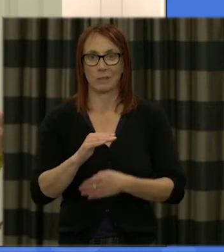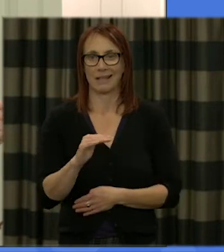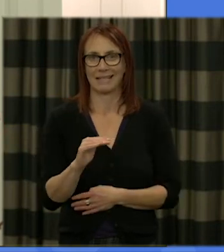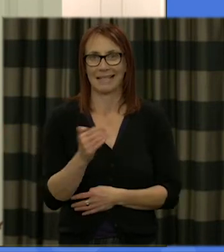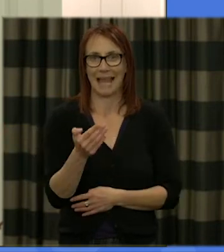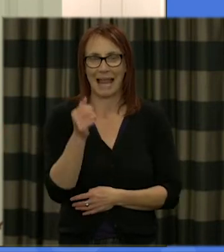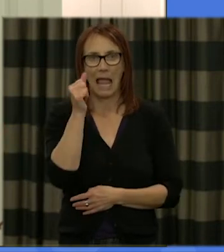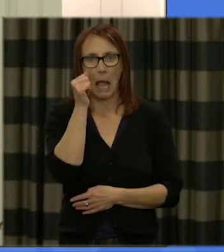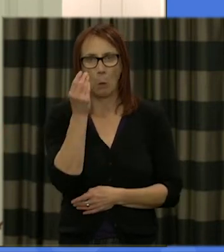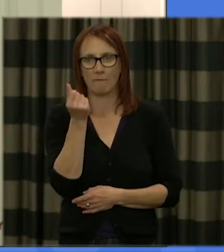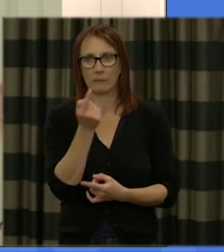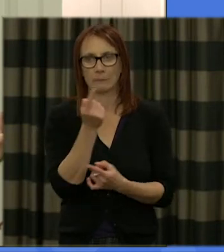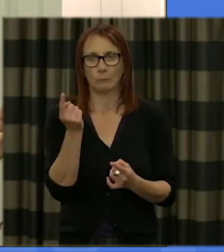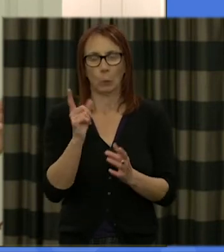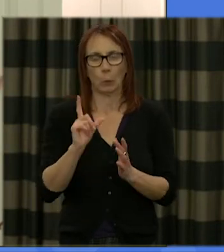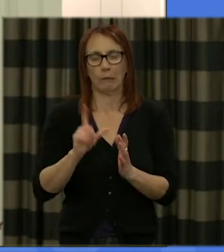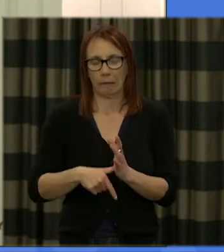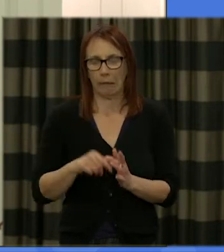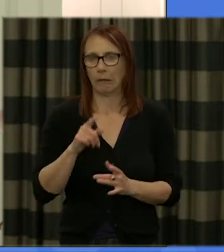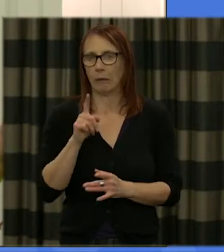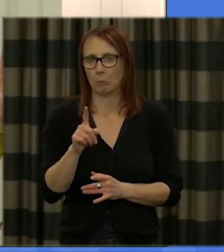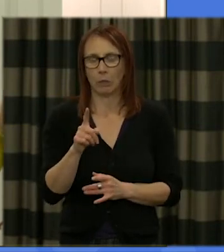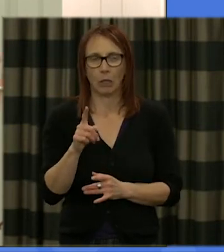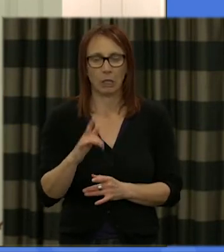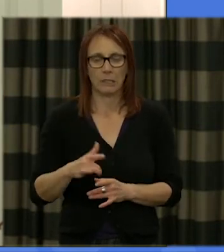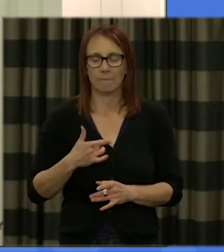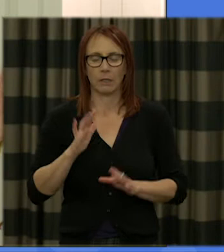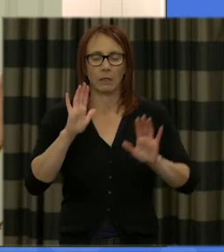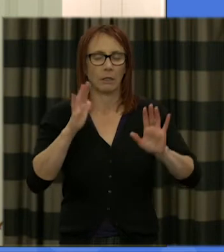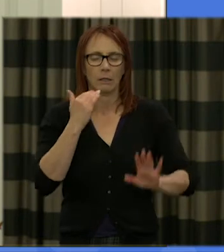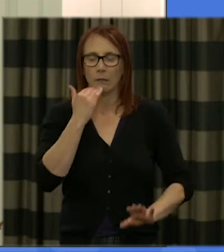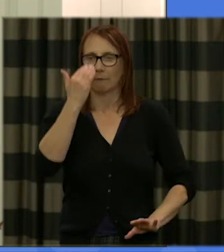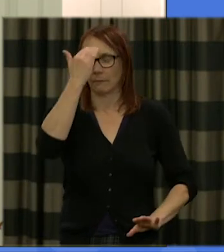some folks so and please feel free to kind of leave and prepare for tomorrow